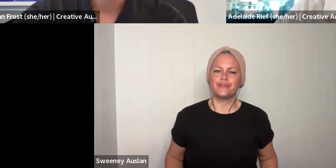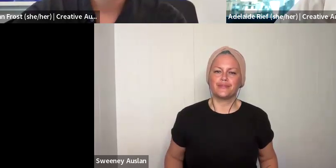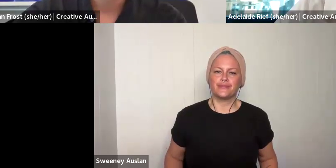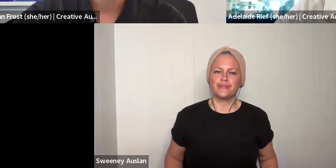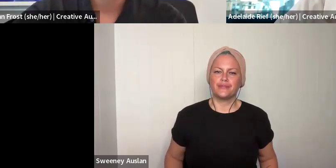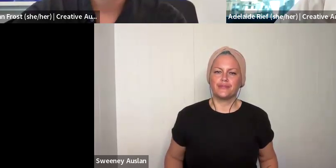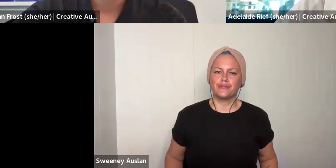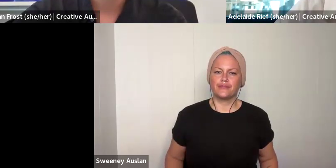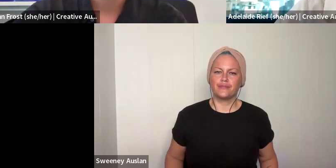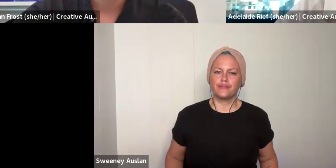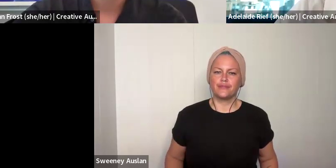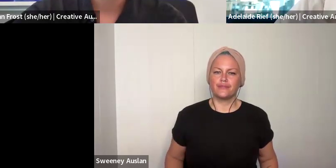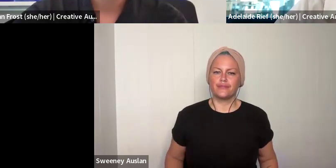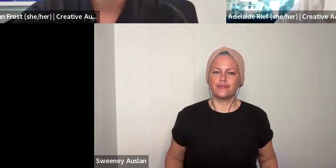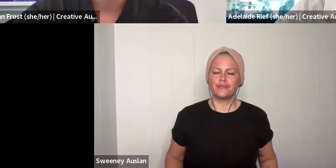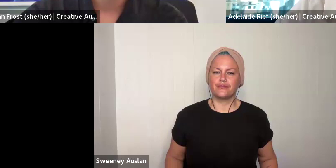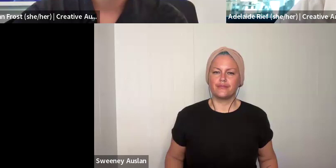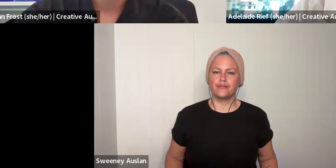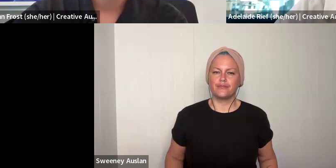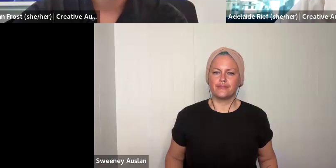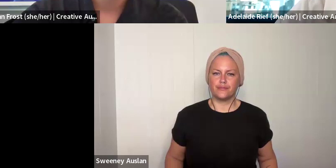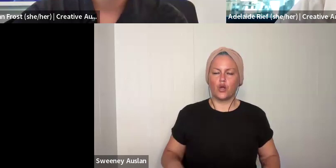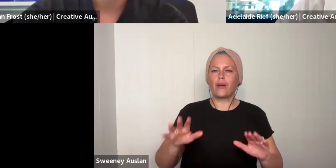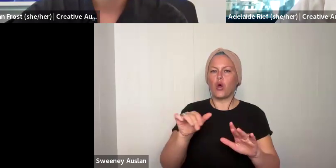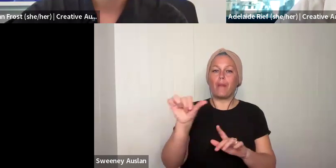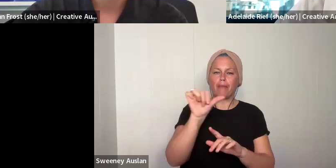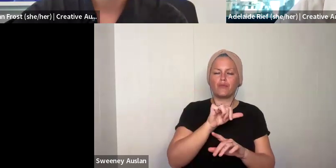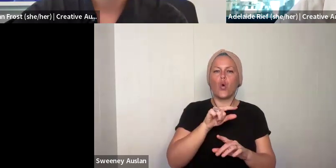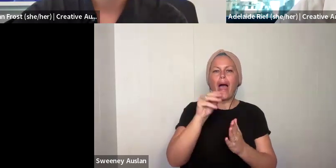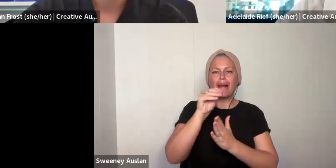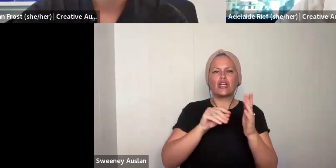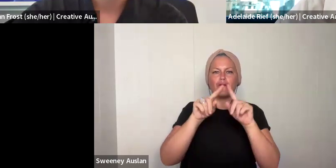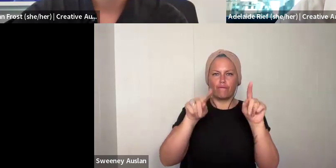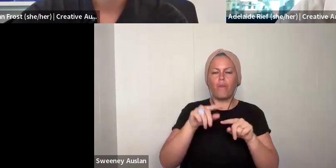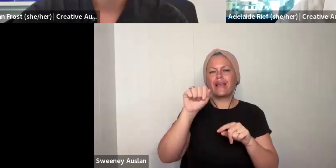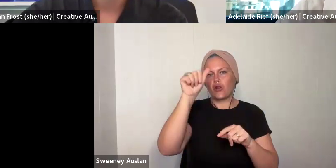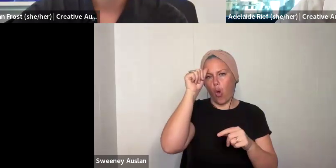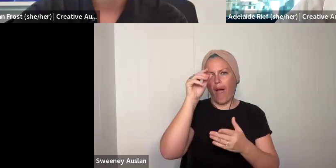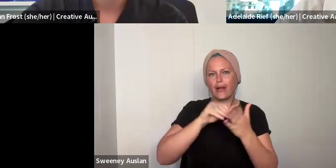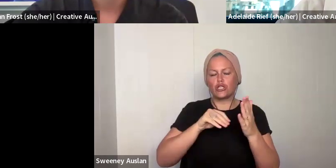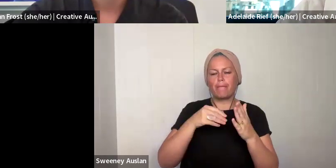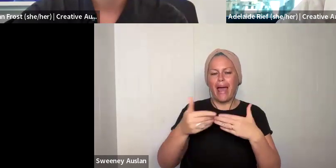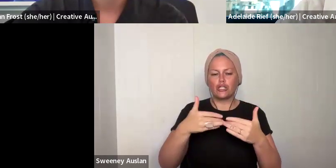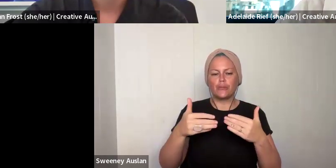So… Going back. The application form.